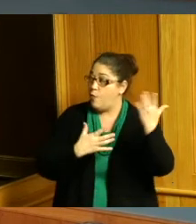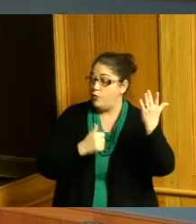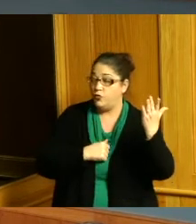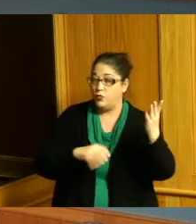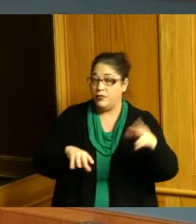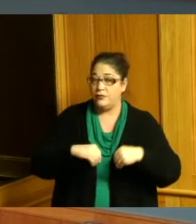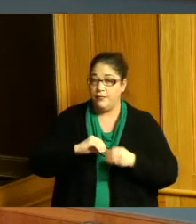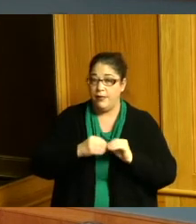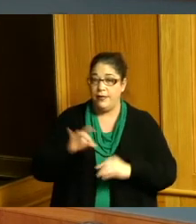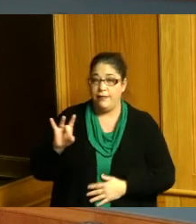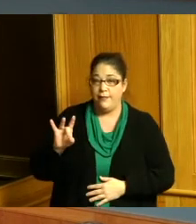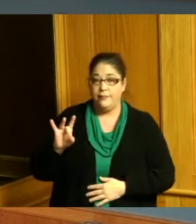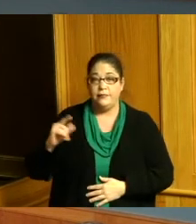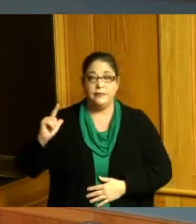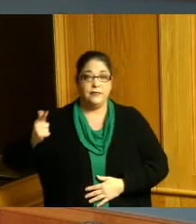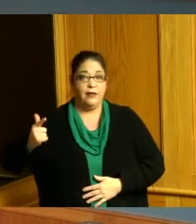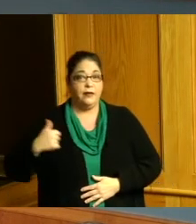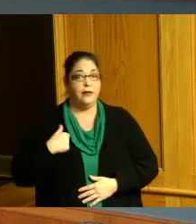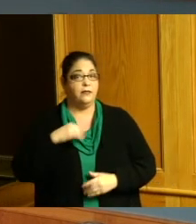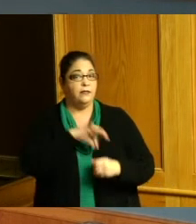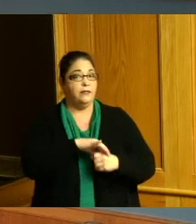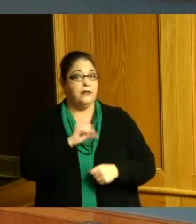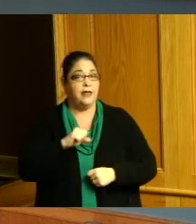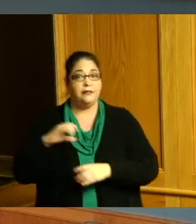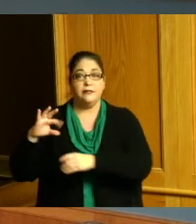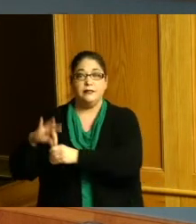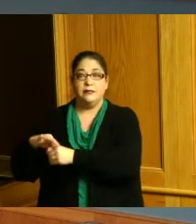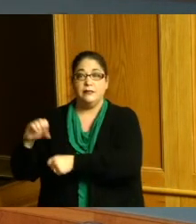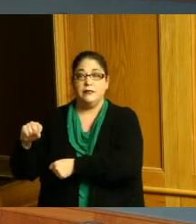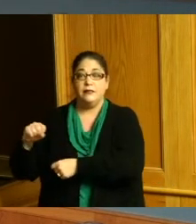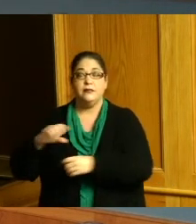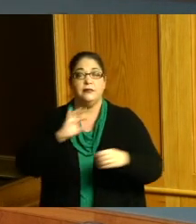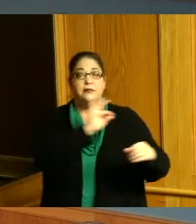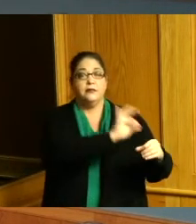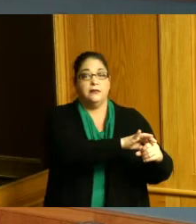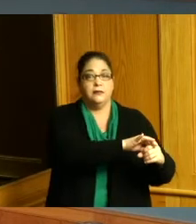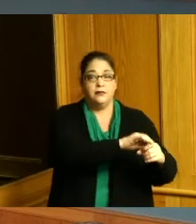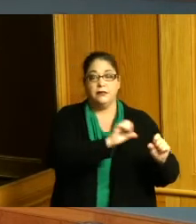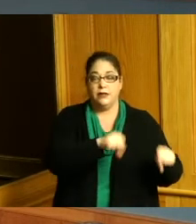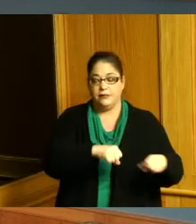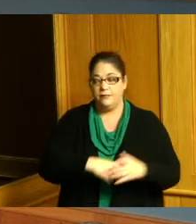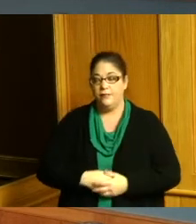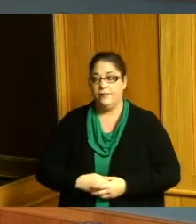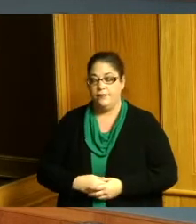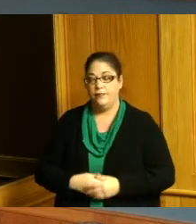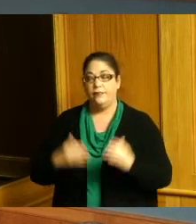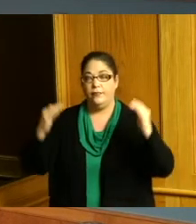Commissioner Summerow Dumas yes Commissioner Reece yes Commissioner Driehaus yes thank you all right